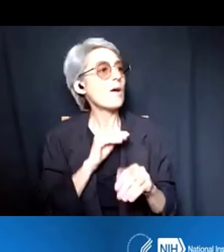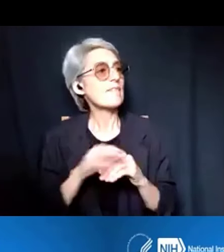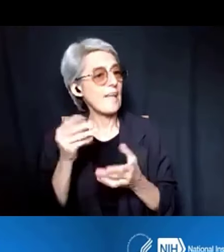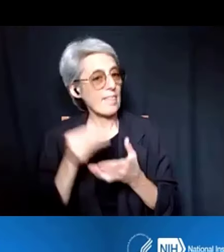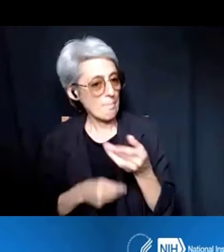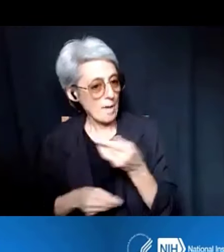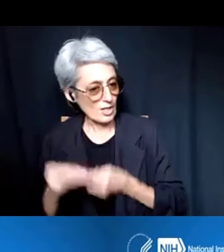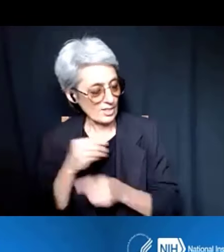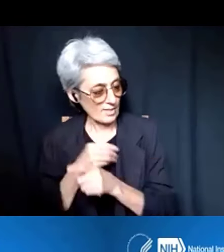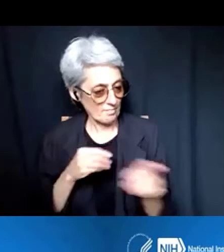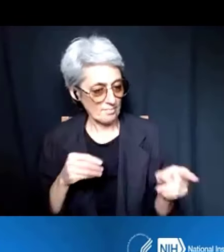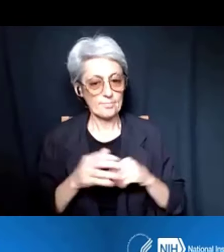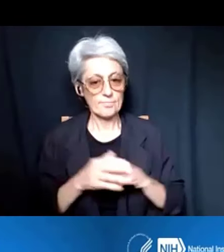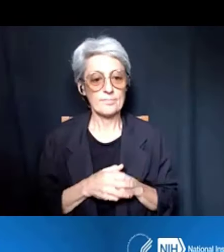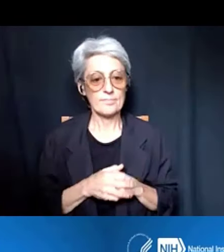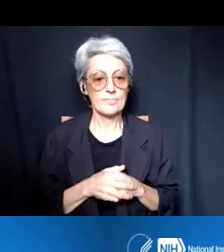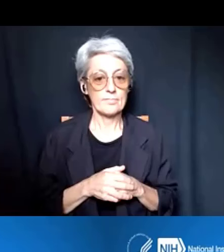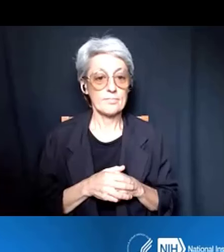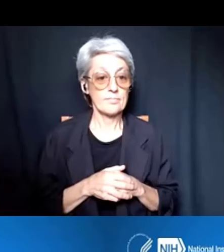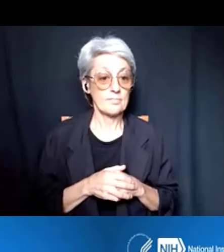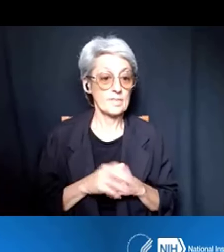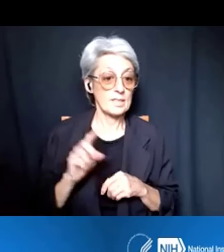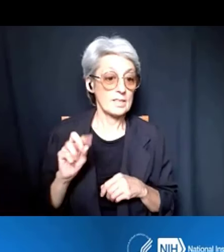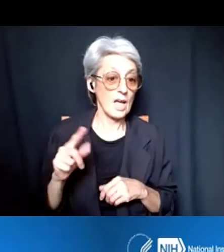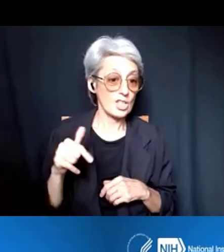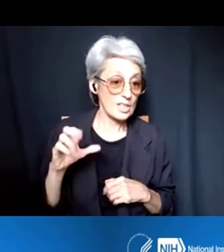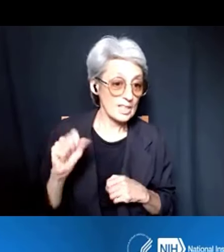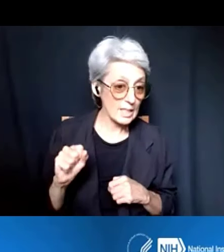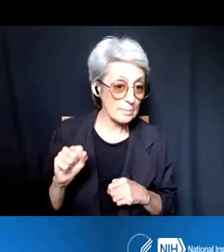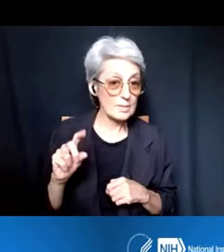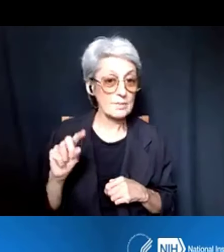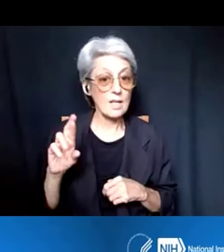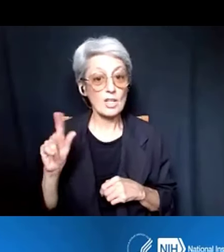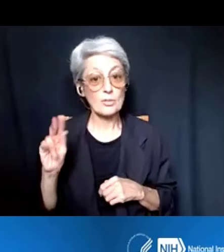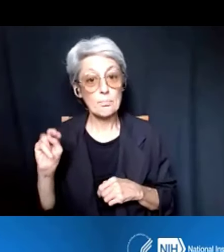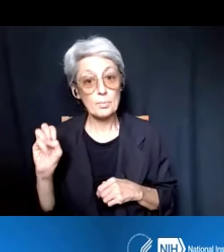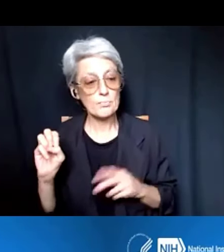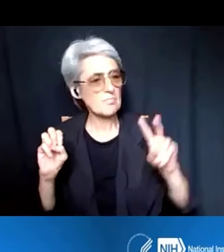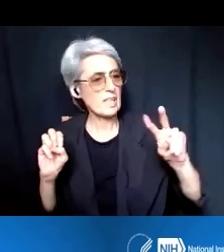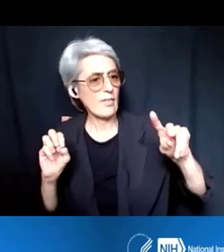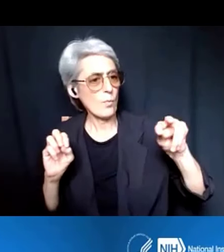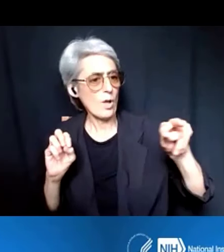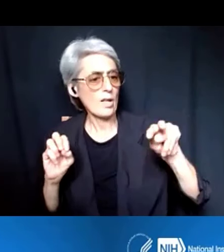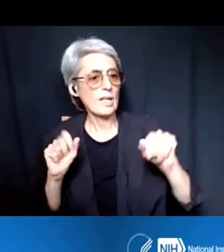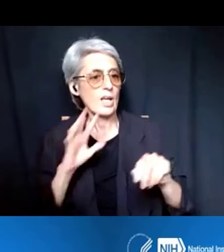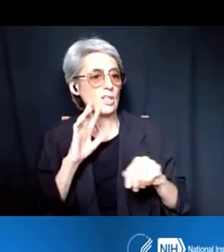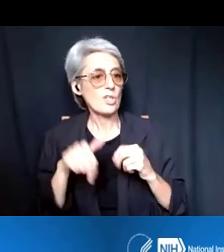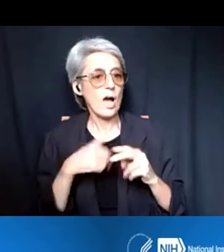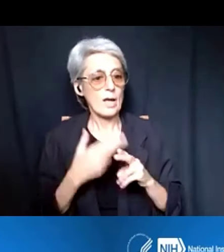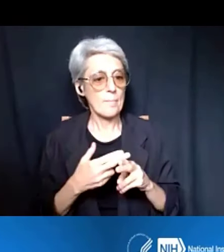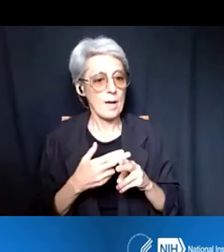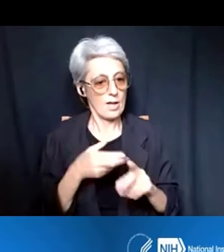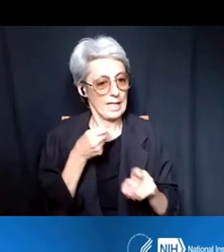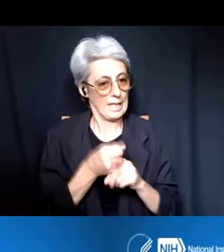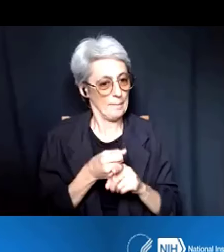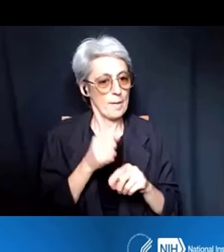So, can either Dr. Gibbs or Dr. Boone talk about any potential impact on the budgets for the Institutional Training Grants,